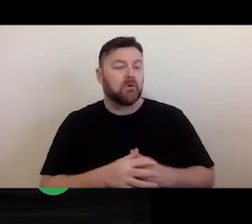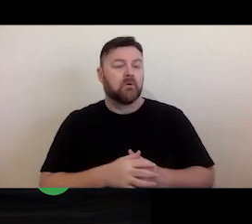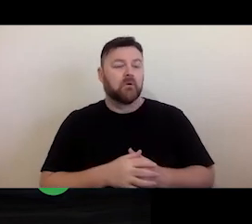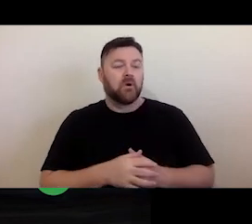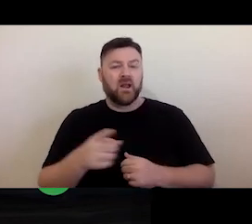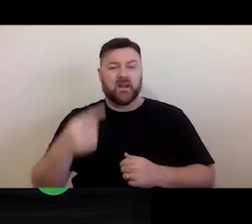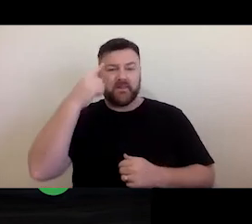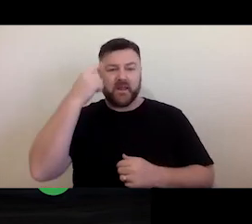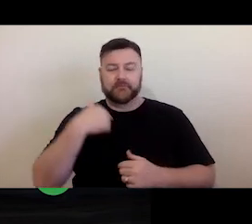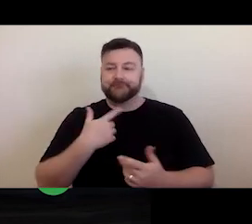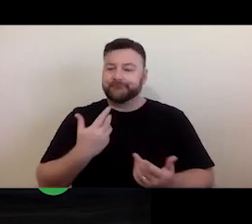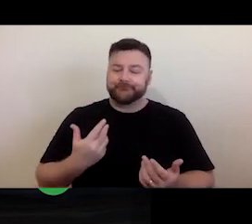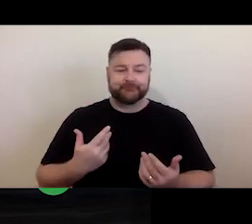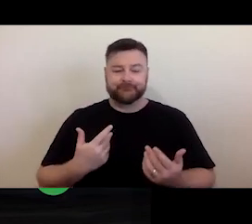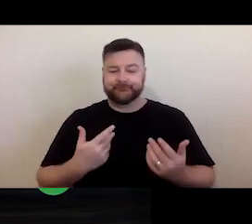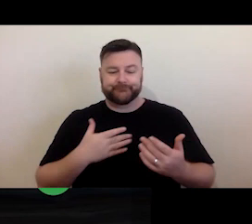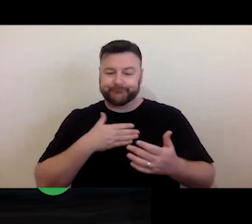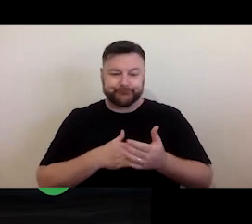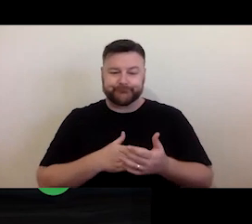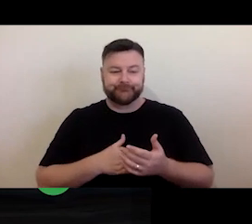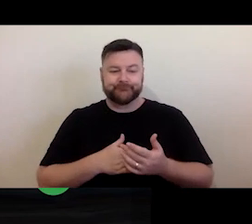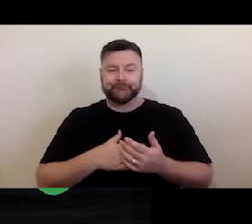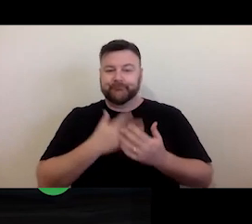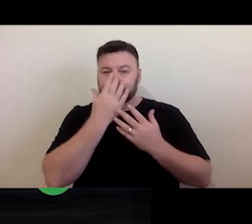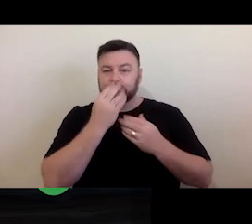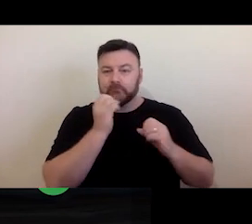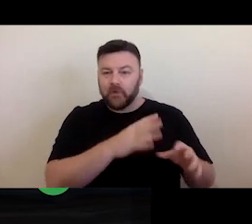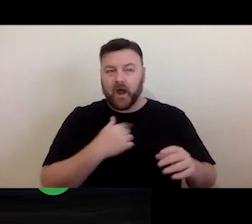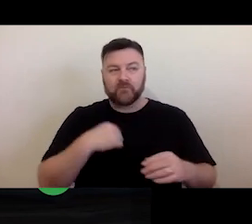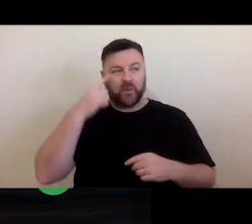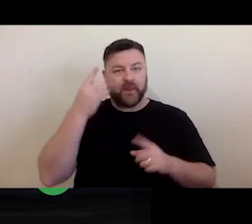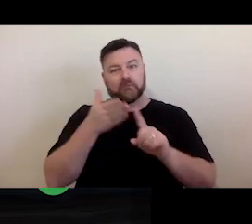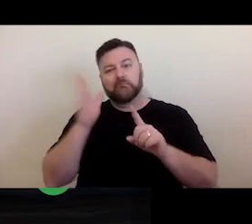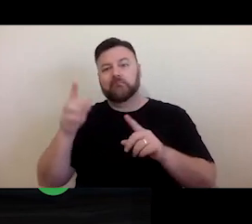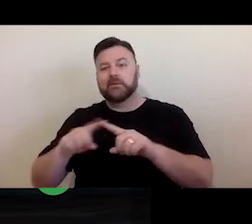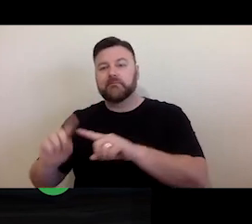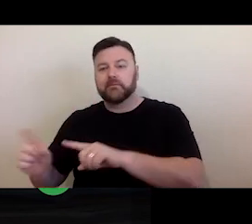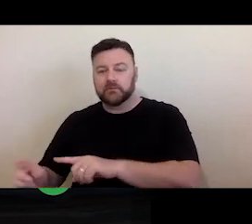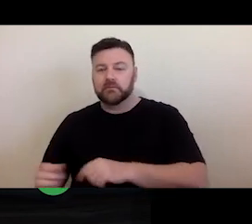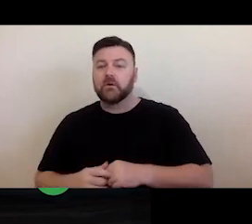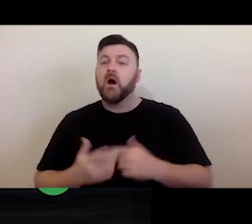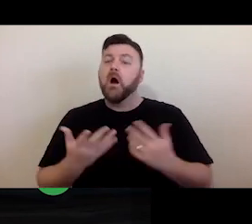substitute the material or do something else to fill the gap. That